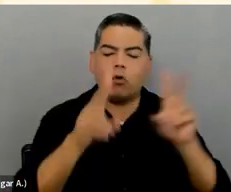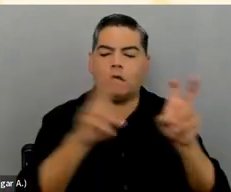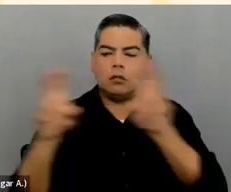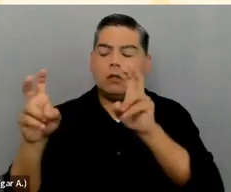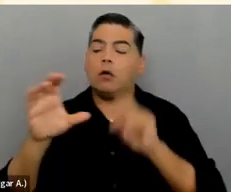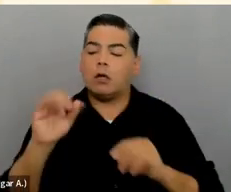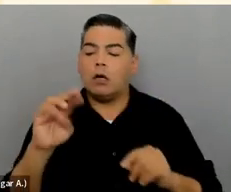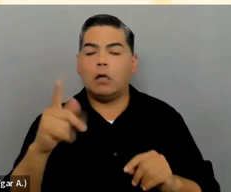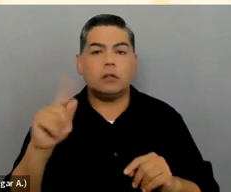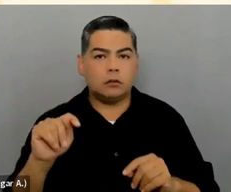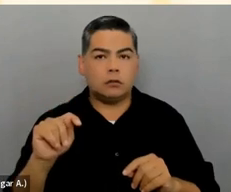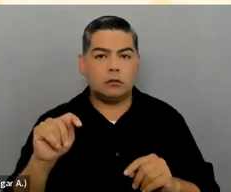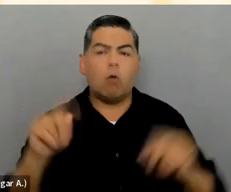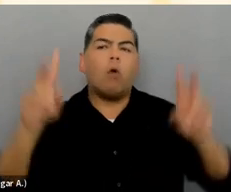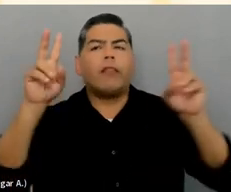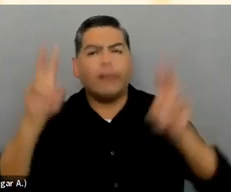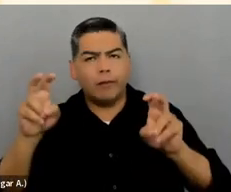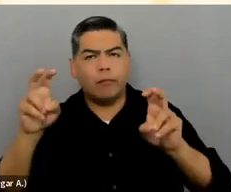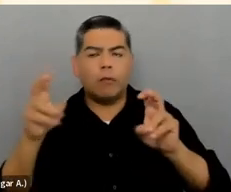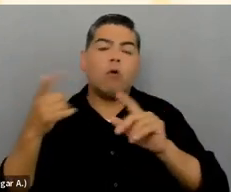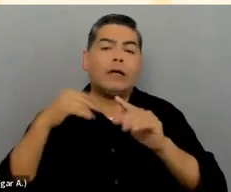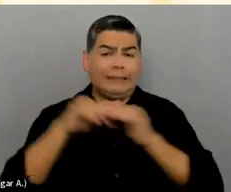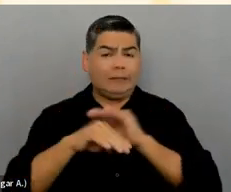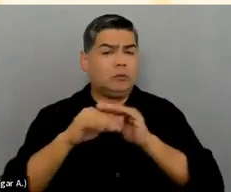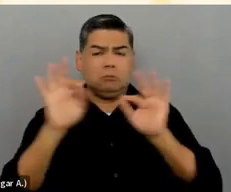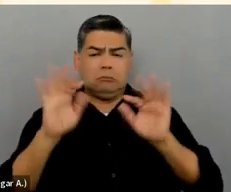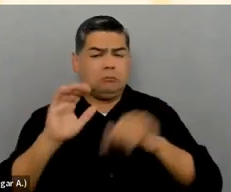with accessible content that's well structured, well organized,